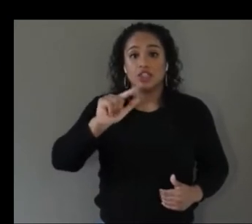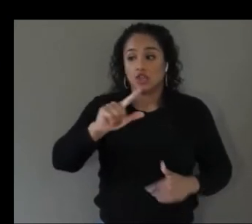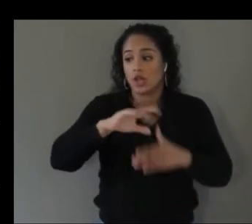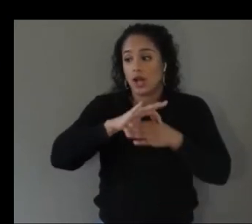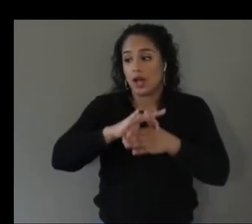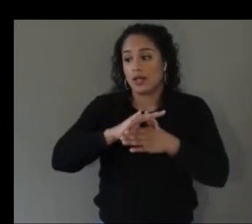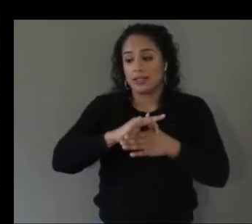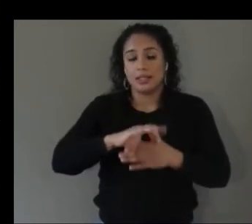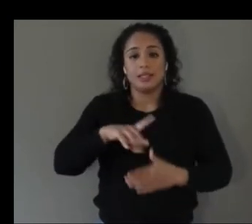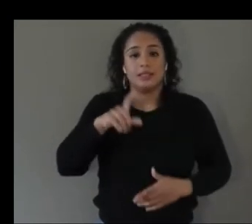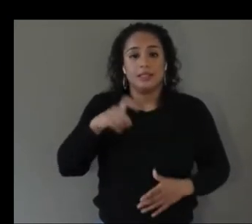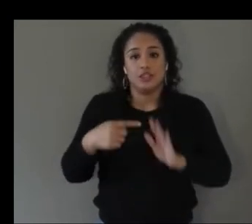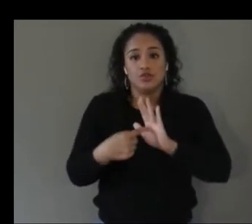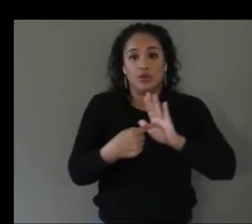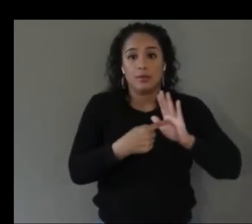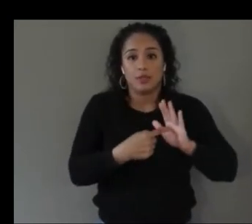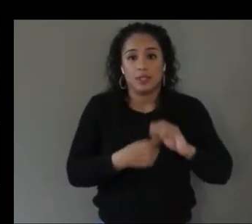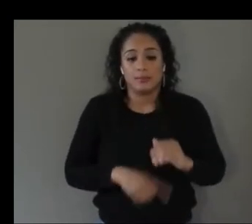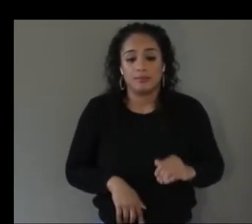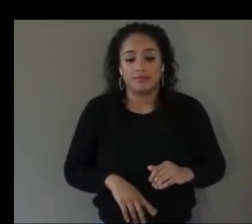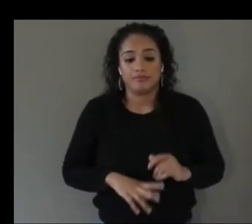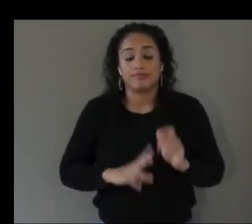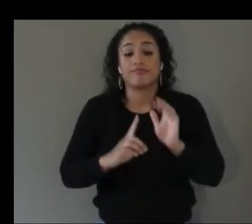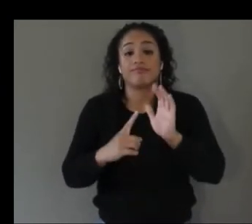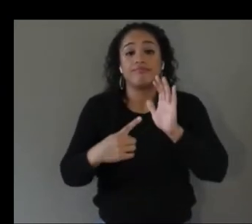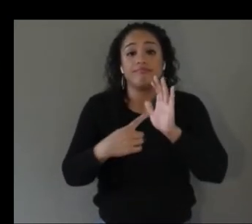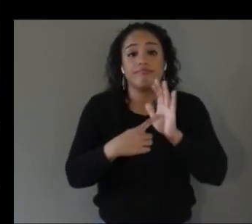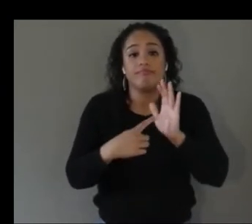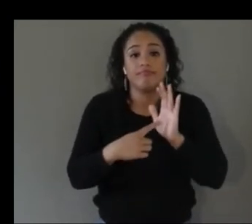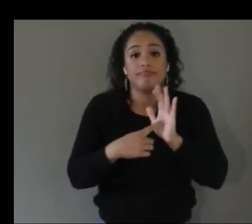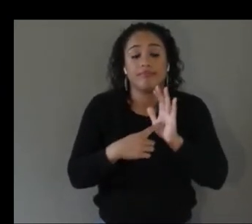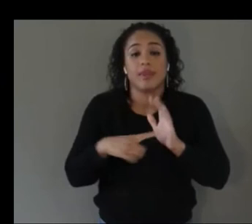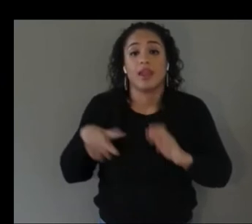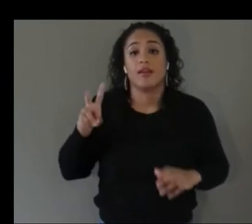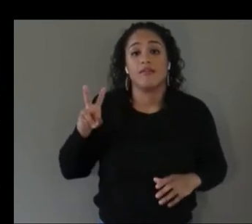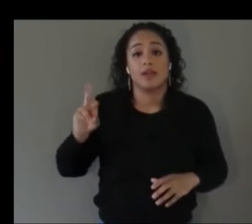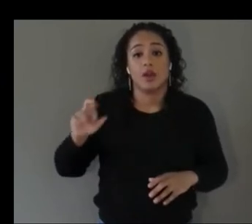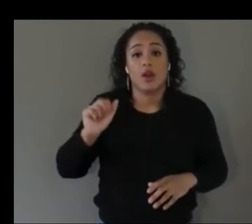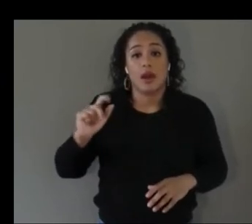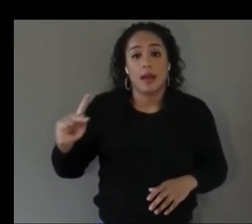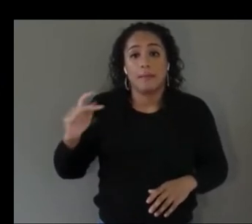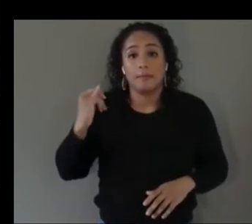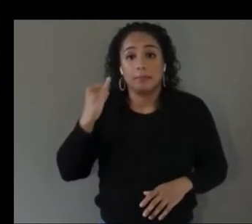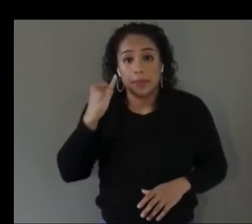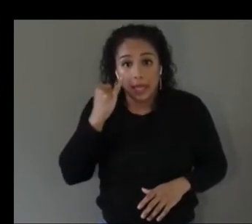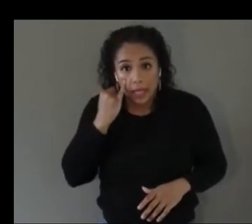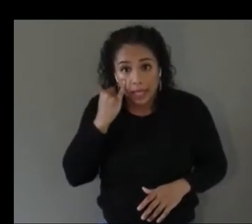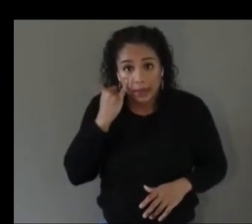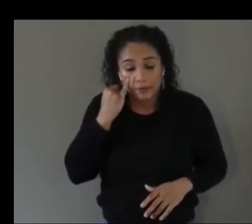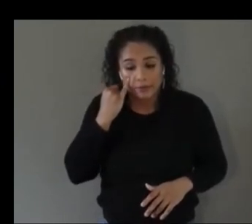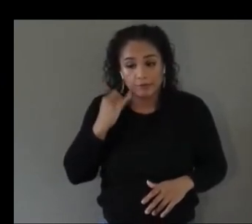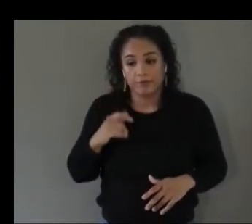in a vr application uh imagine you're placing furniture in a vr world you might be able to